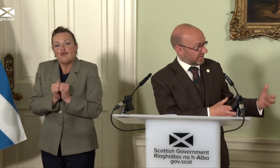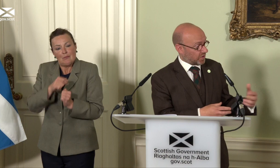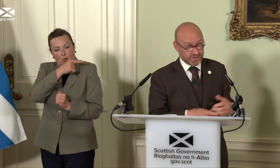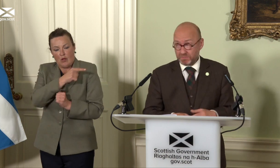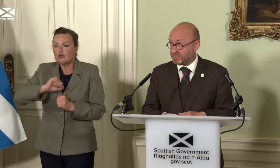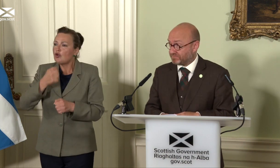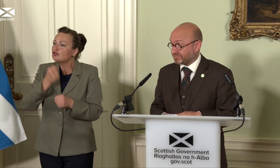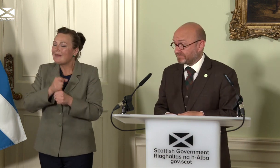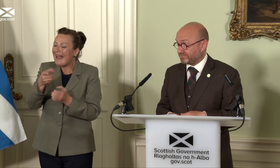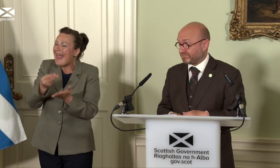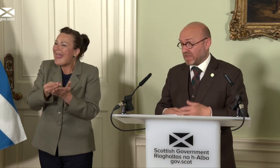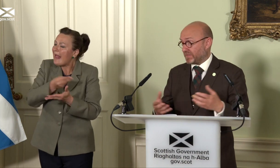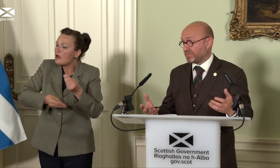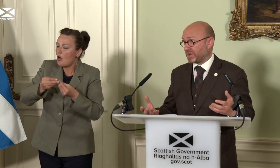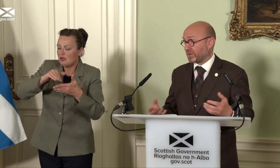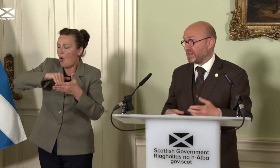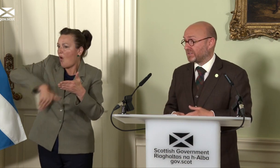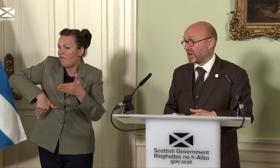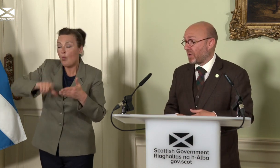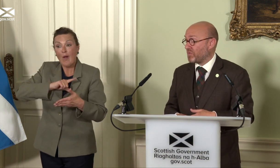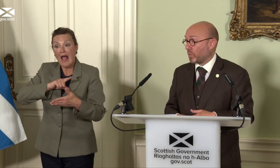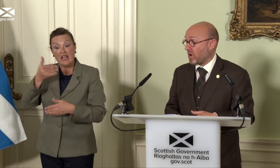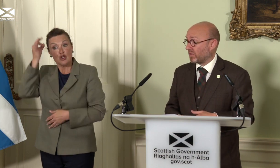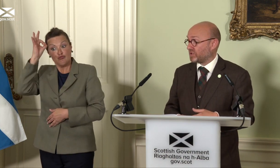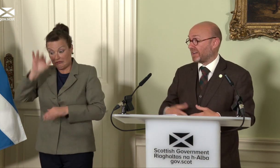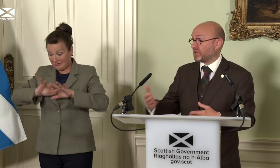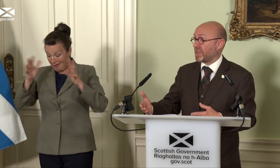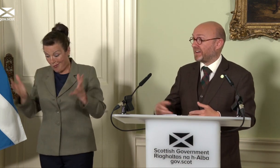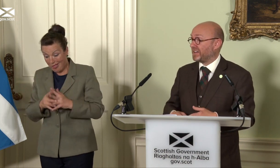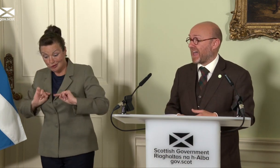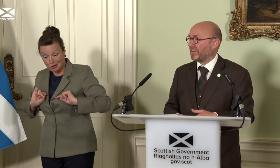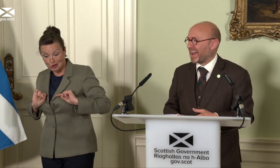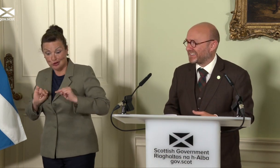Scottish Government, that is because Greens around the world challenge the idea that everlasting